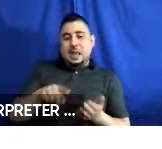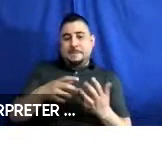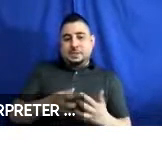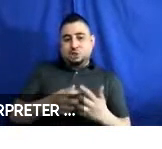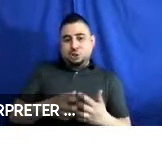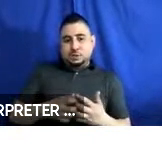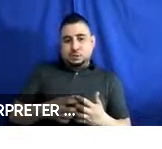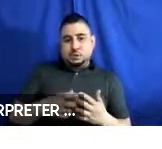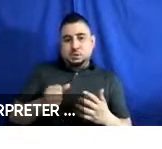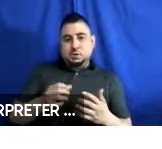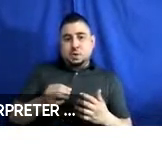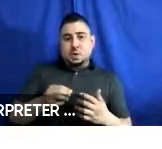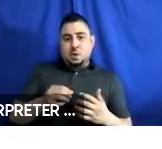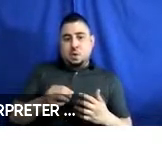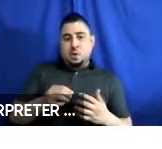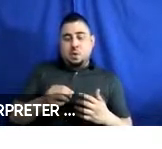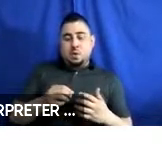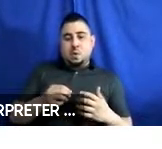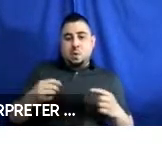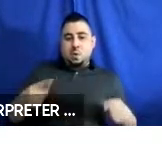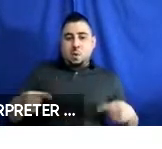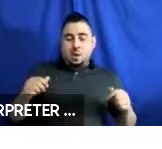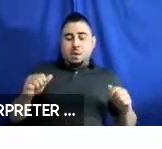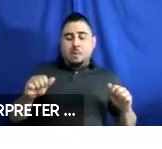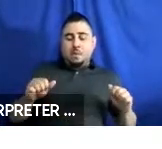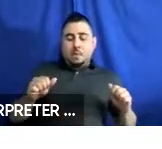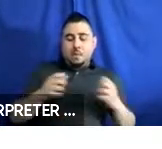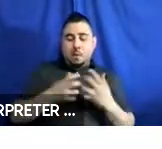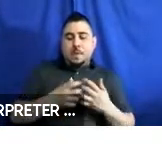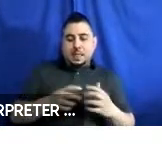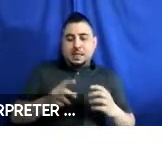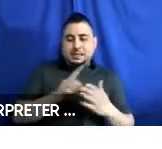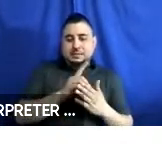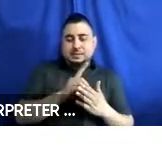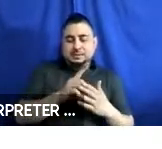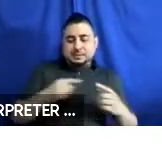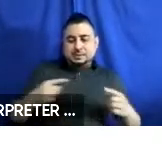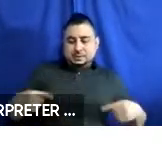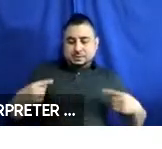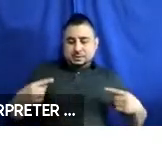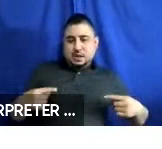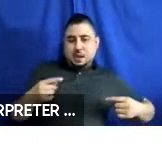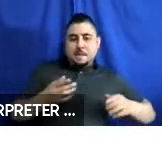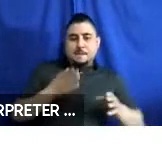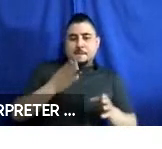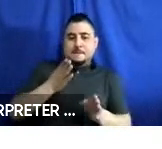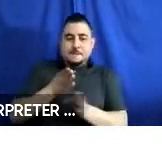unlike those, wheel mobility device participants, a large majority of our blind and walking